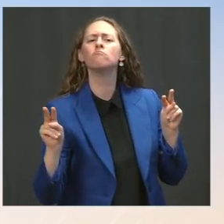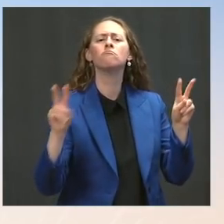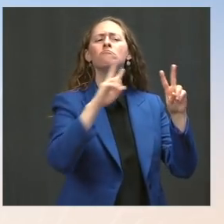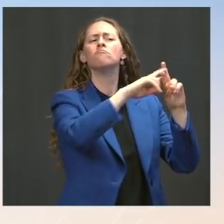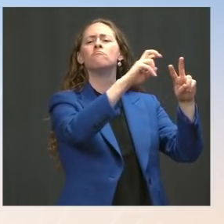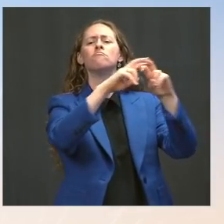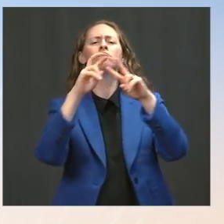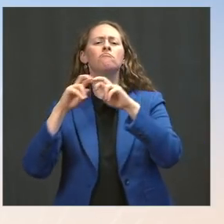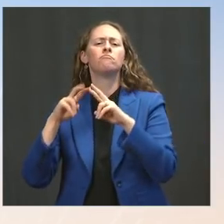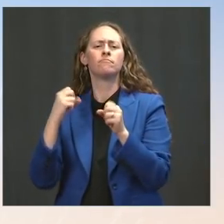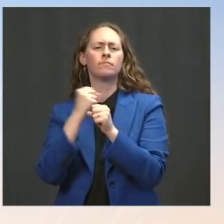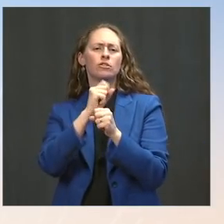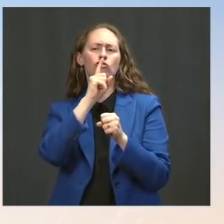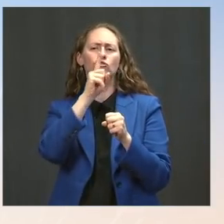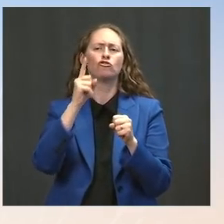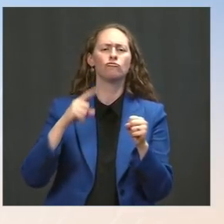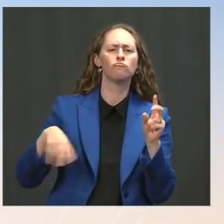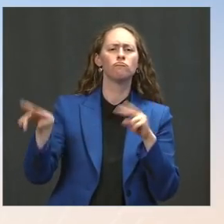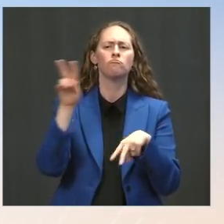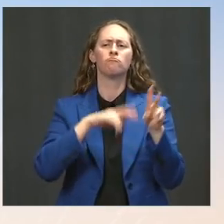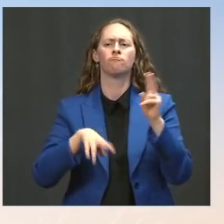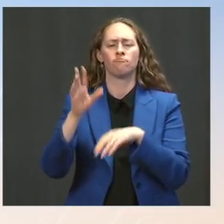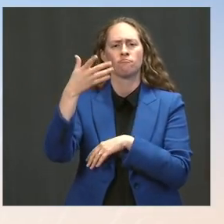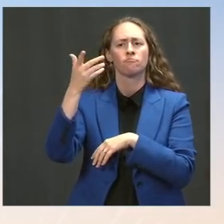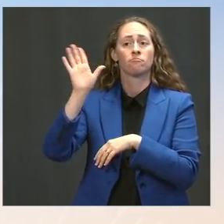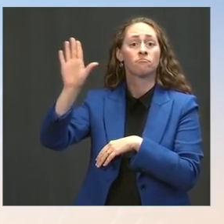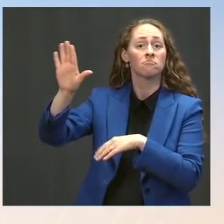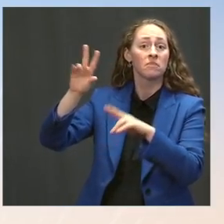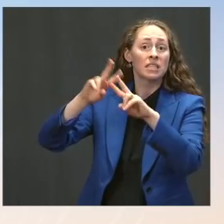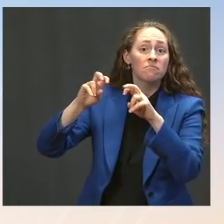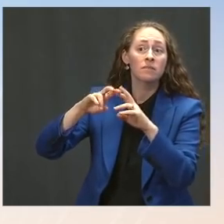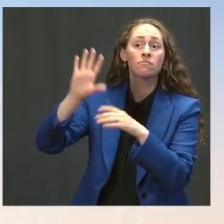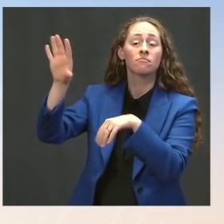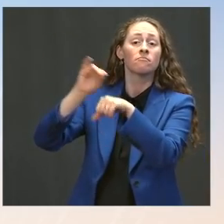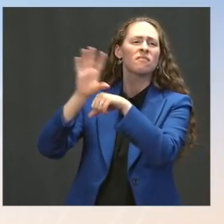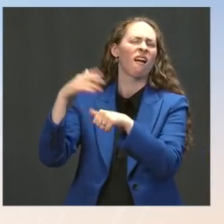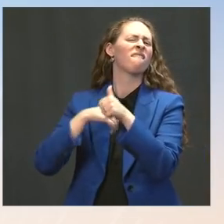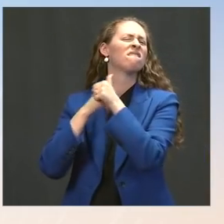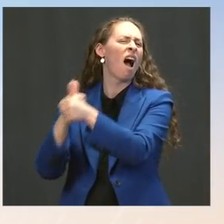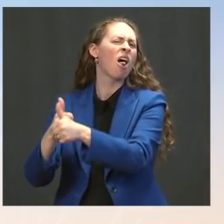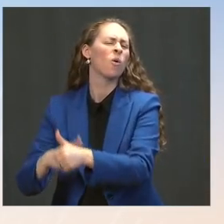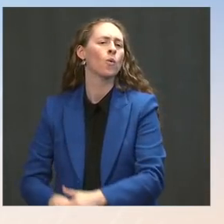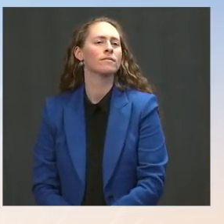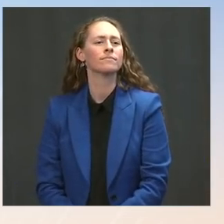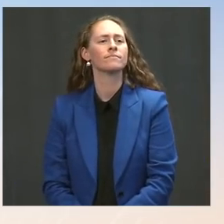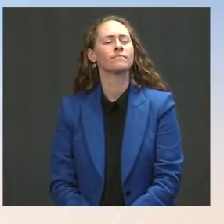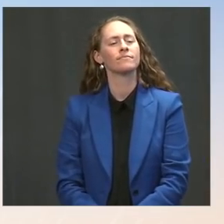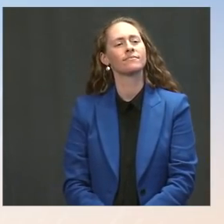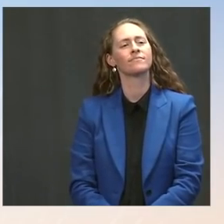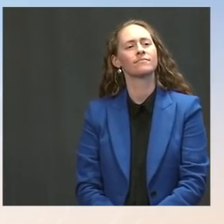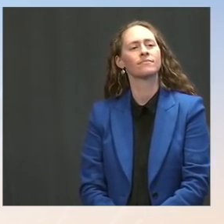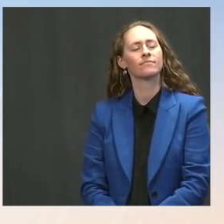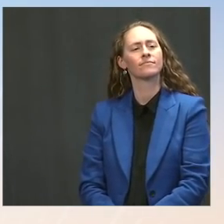we will of course be here to follow their guidance. The Press: If I may, just one more on tomorrow -- I think it's tomorrow's visit to the ODNI. Ms. Psaki: Yeah.